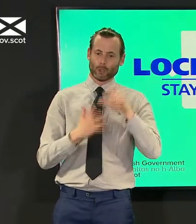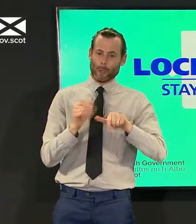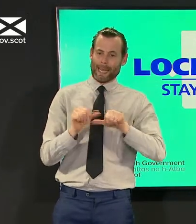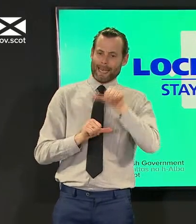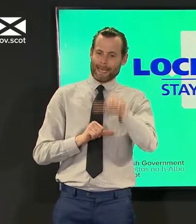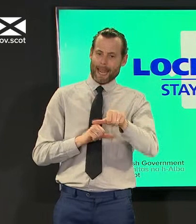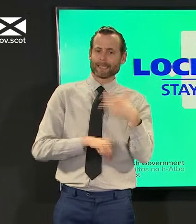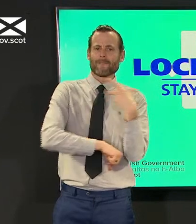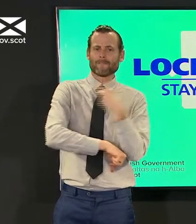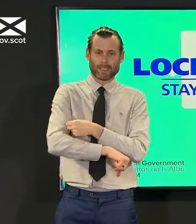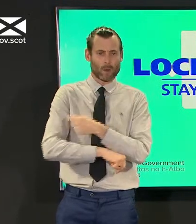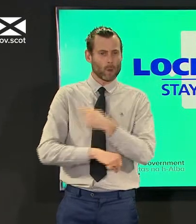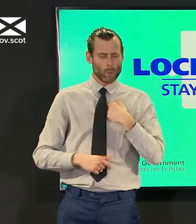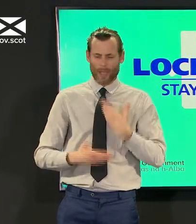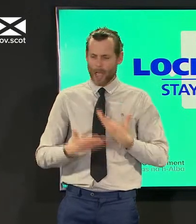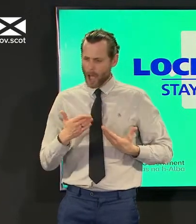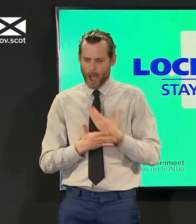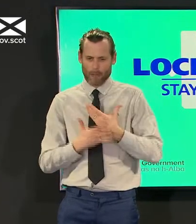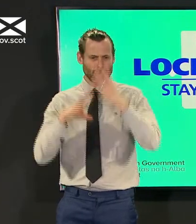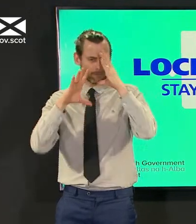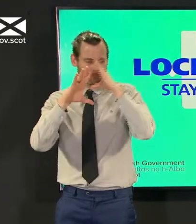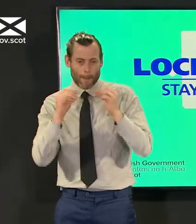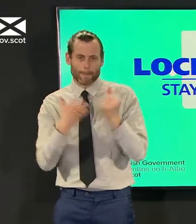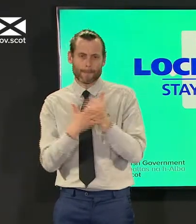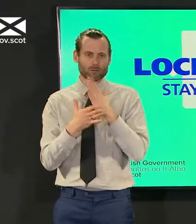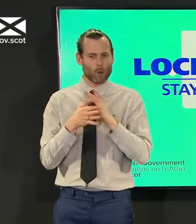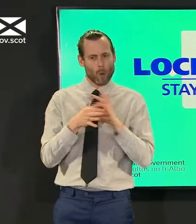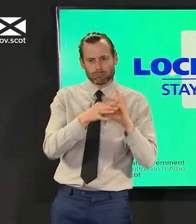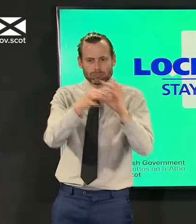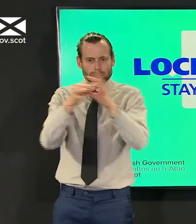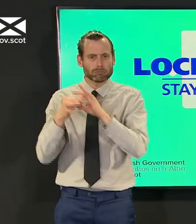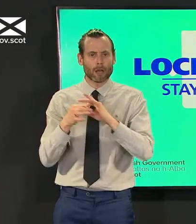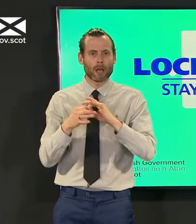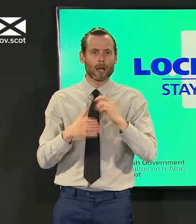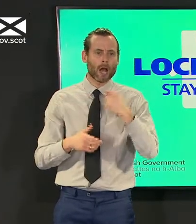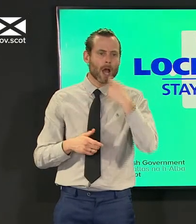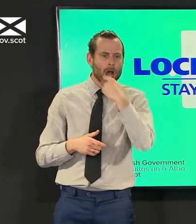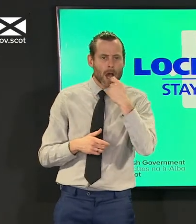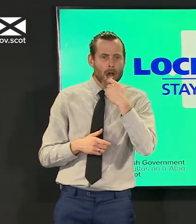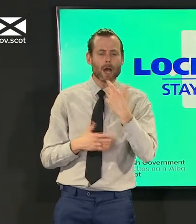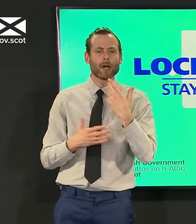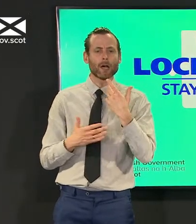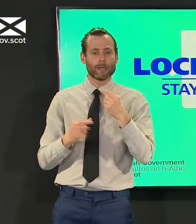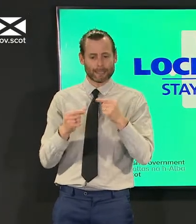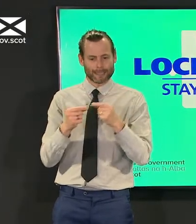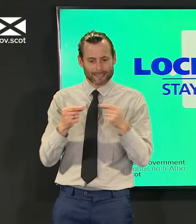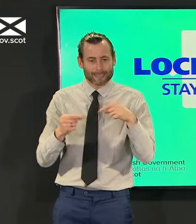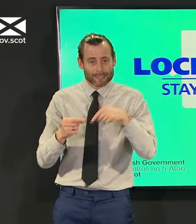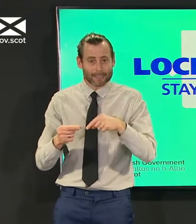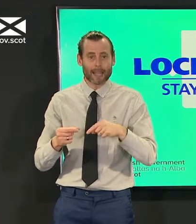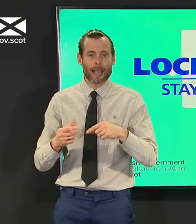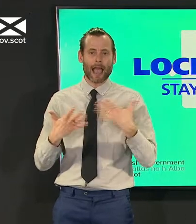making sure that we are cooperating on testing including significant expansion of testing but